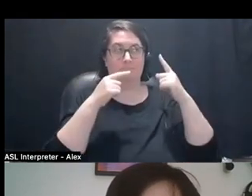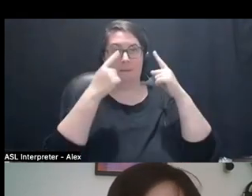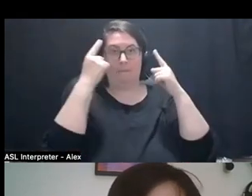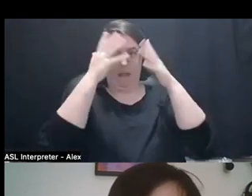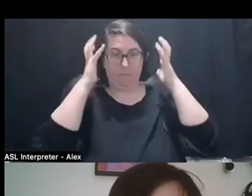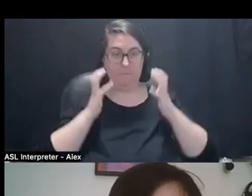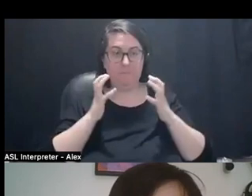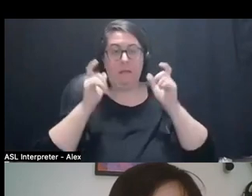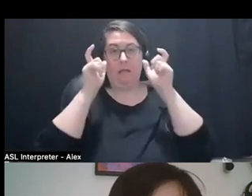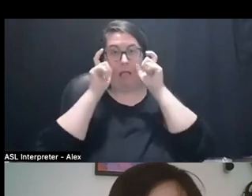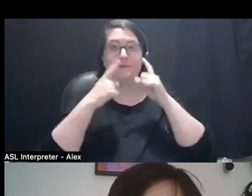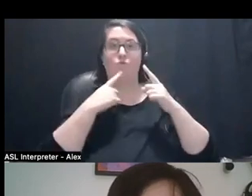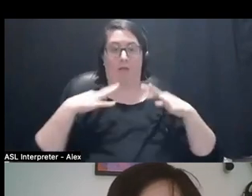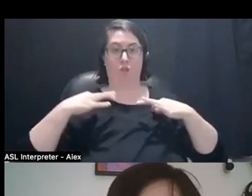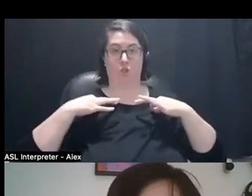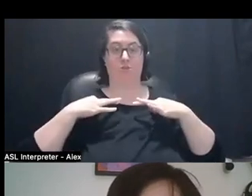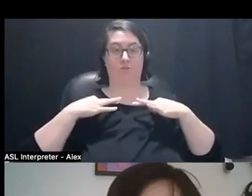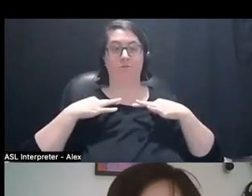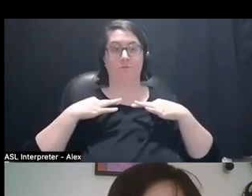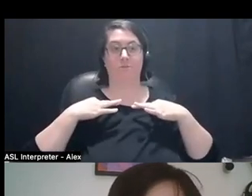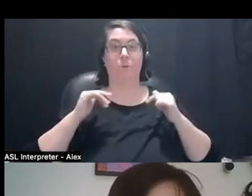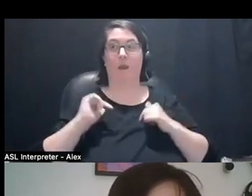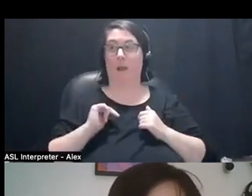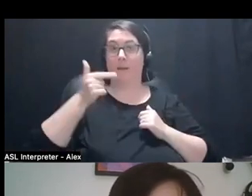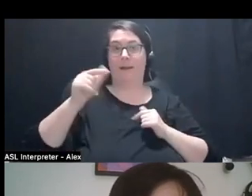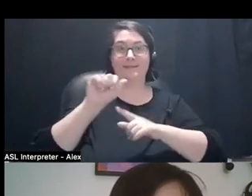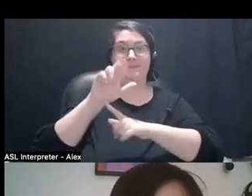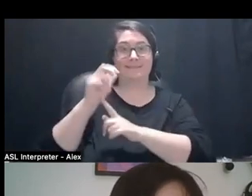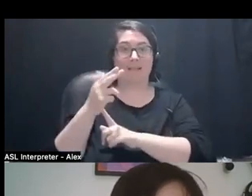and I'm, I'm wearing a red top. So I'll turn it over to Sarah-Tai.